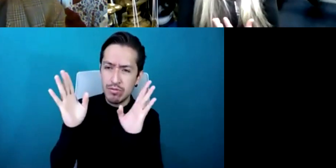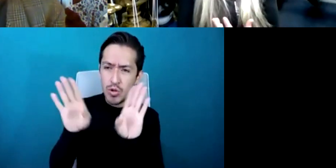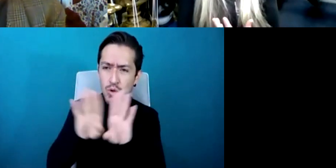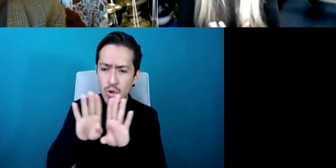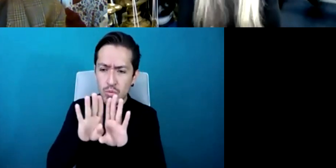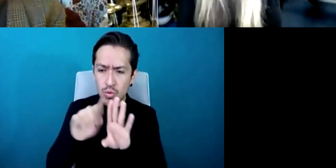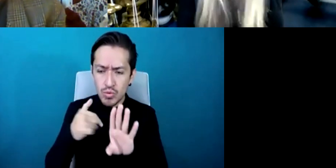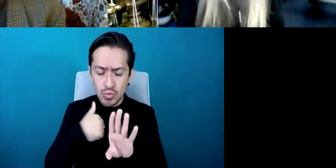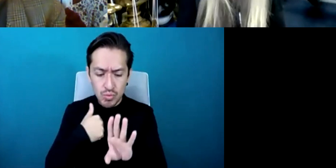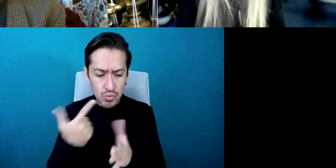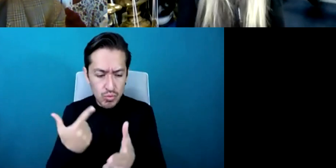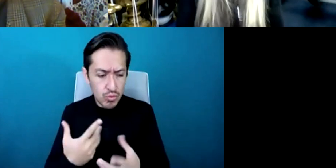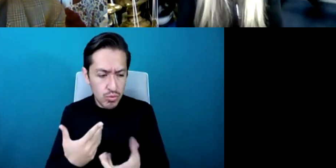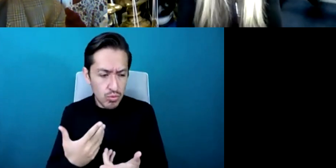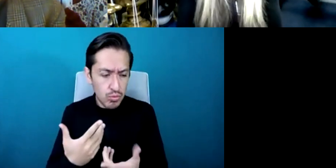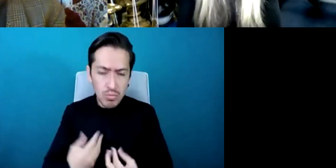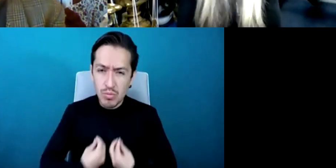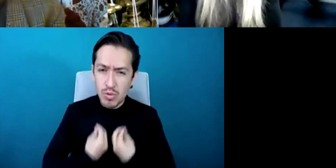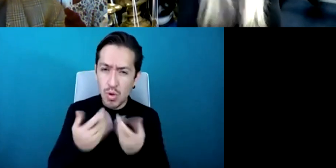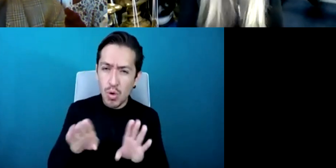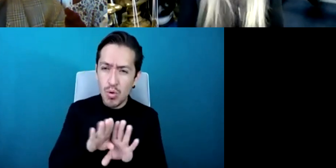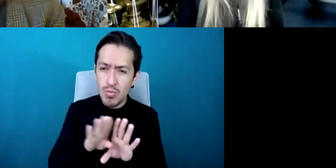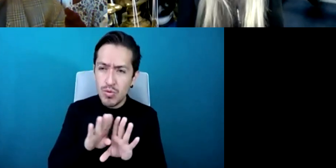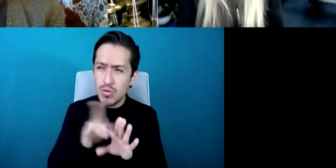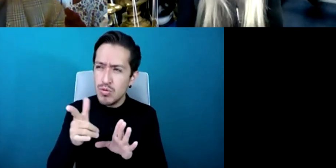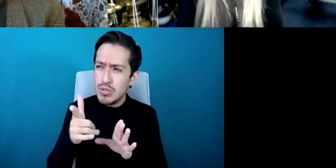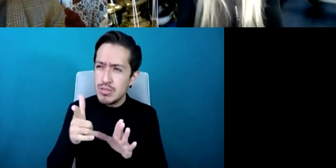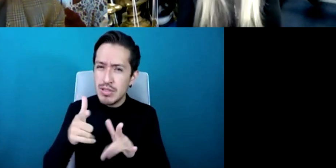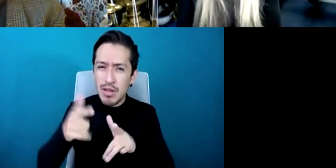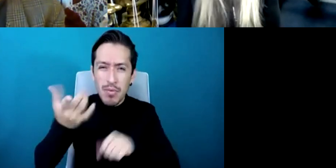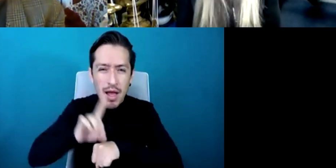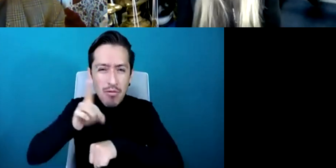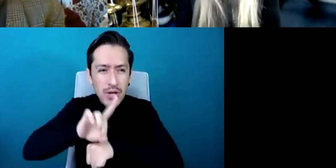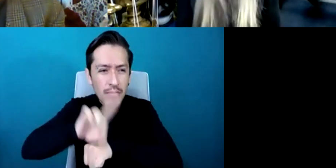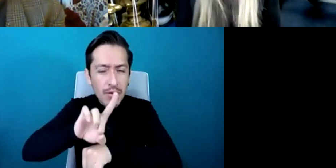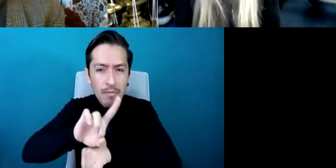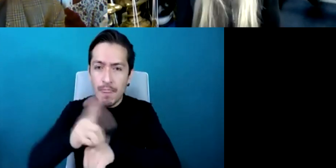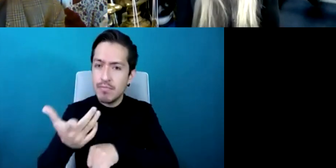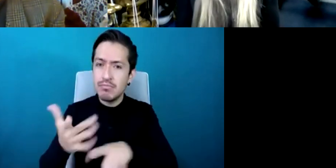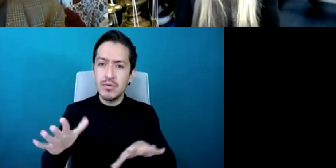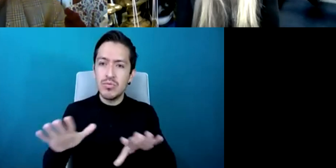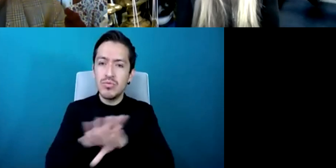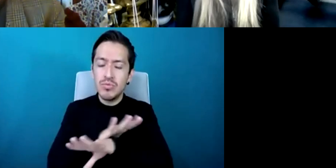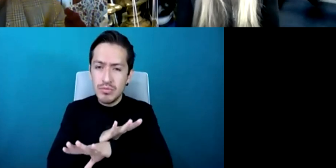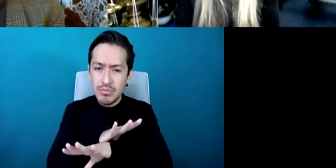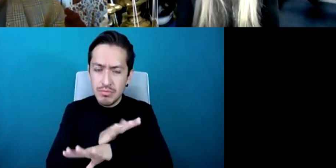of routine so my life hasn't been of any kind of or had any sort of routine at all since i